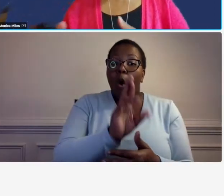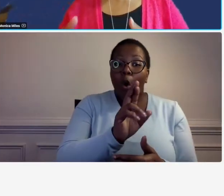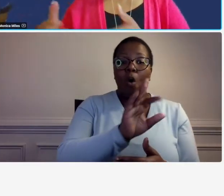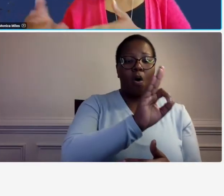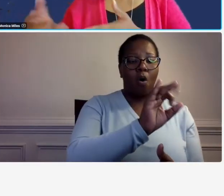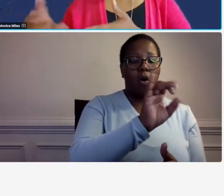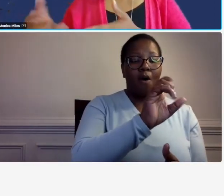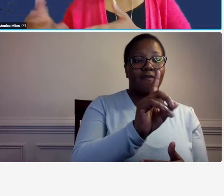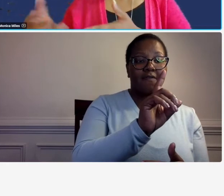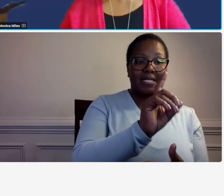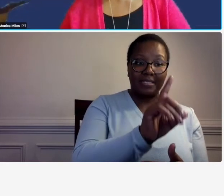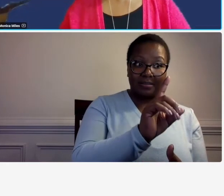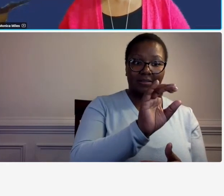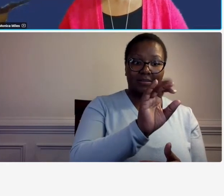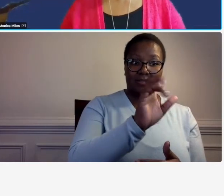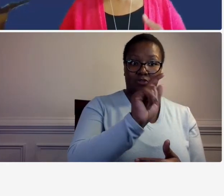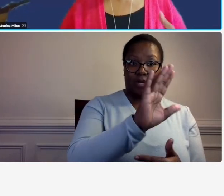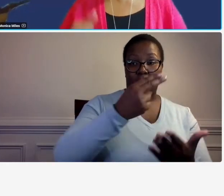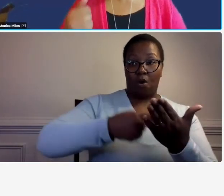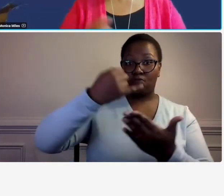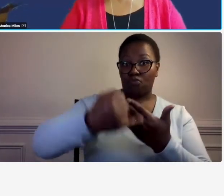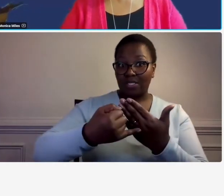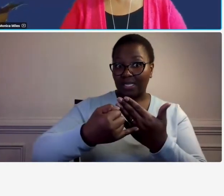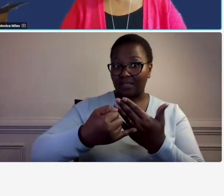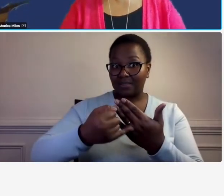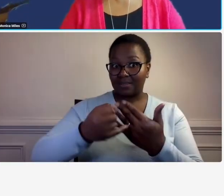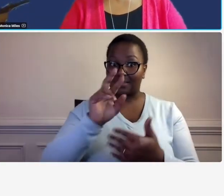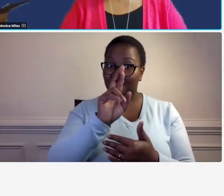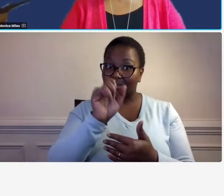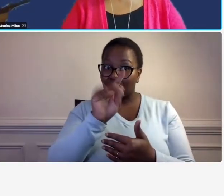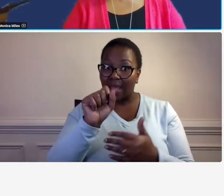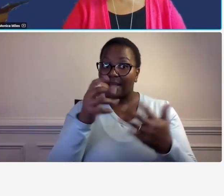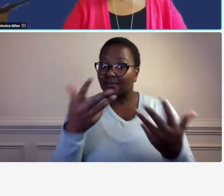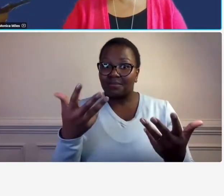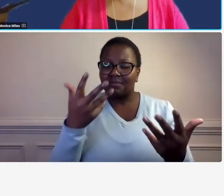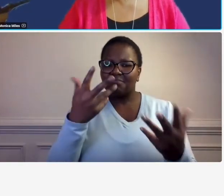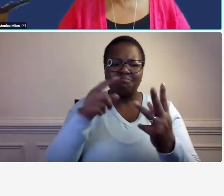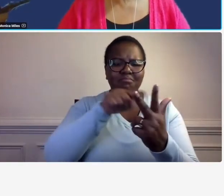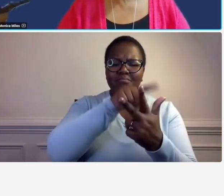or a project rate if you don't have a feel rate so yeah pamela that's it definitely um you all